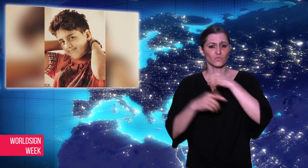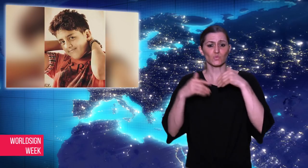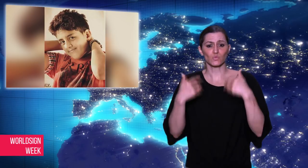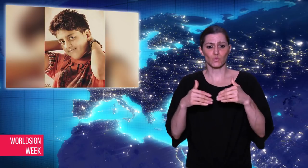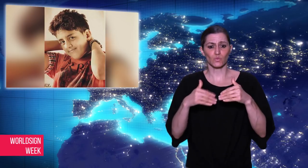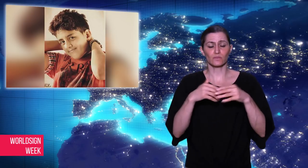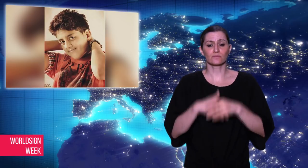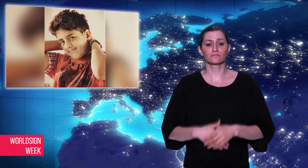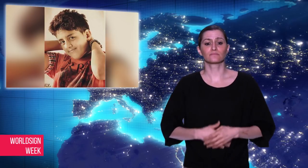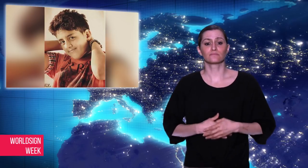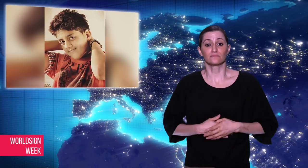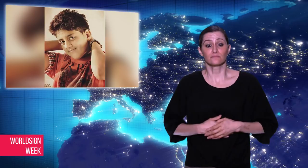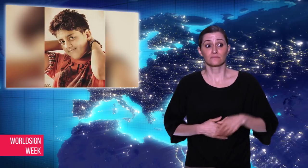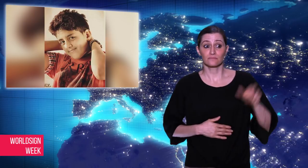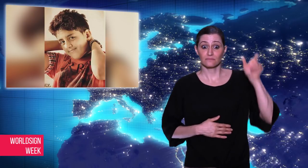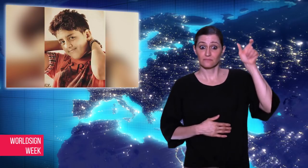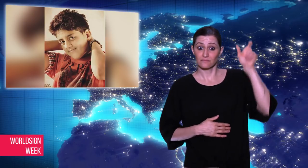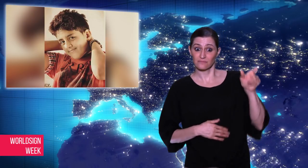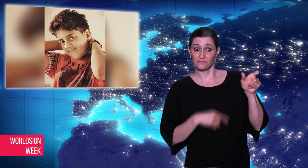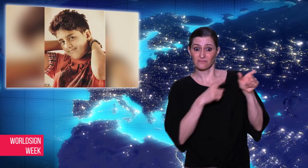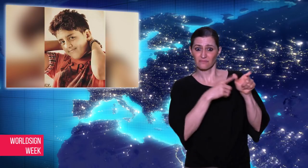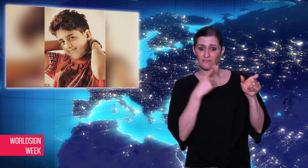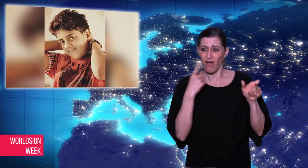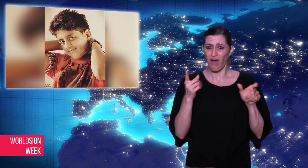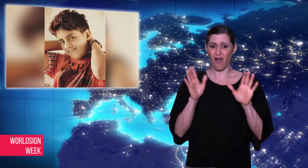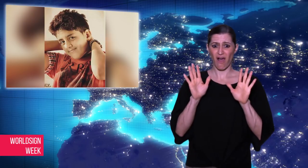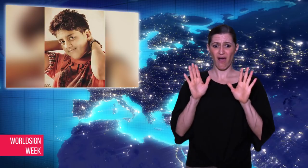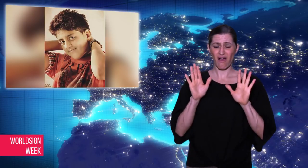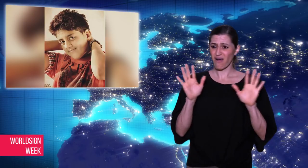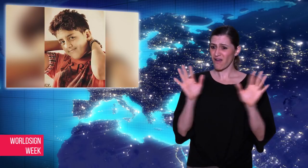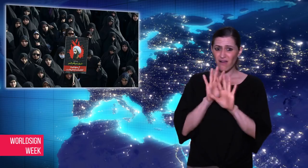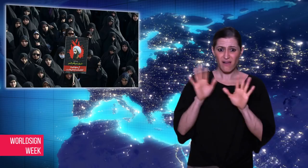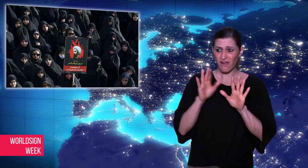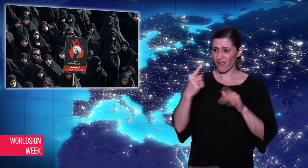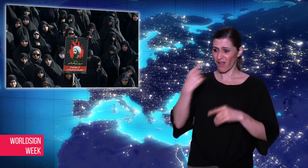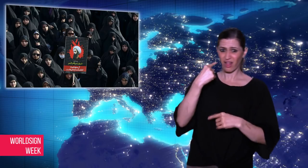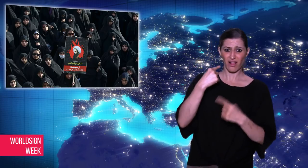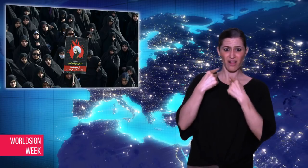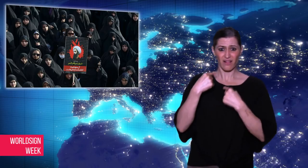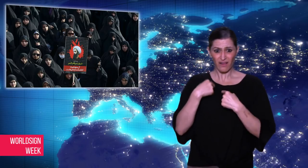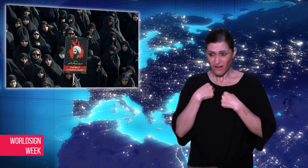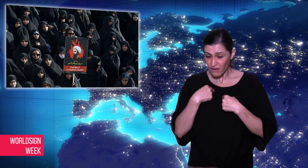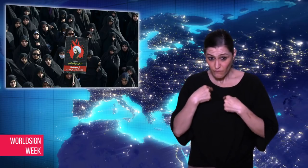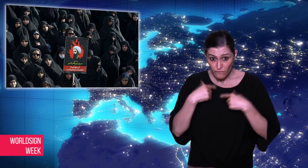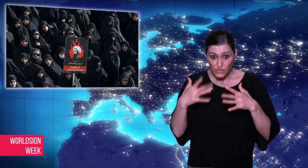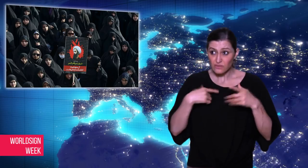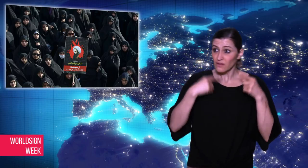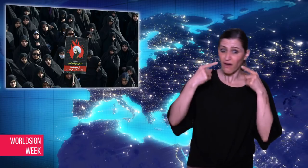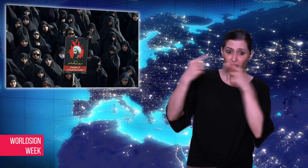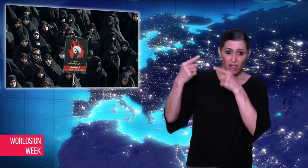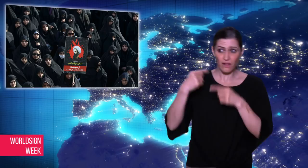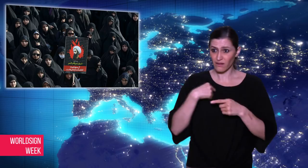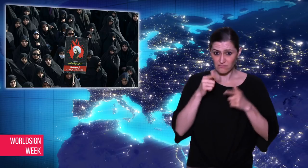although he did not kill anyone.